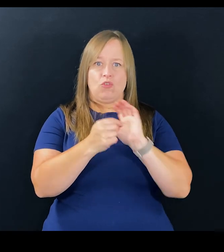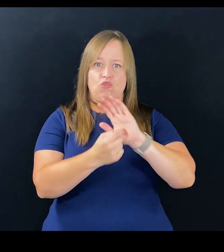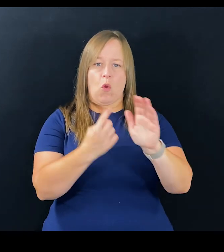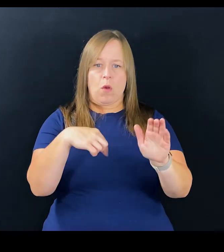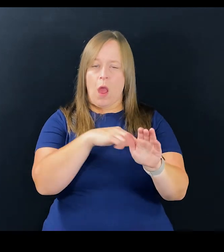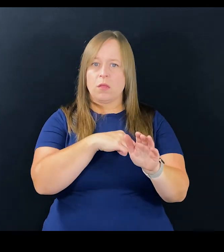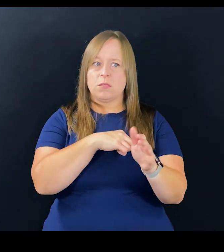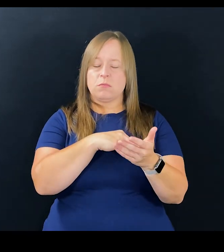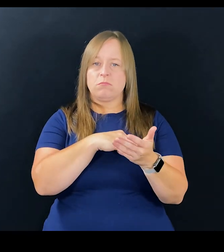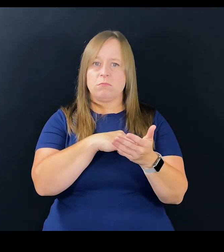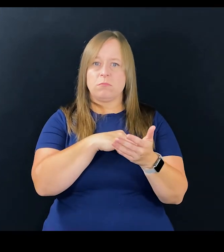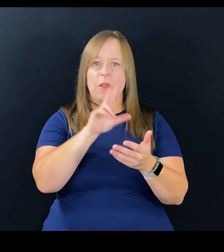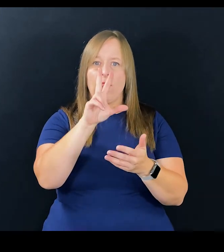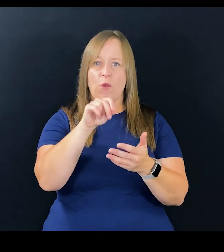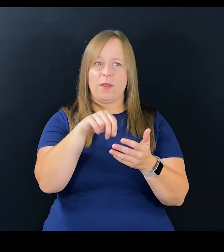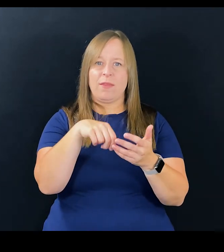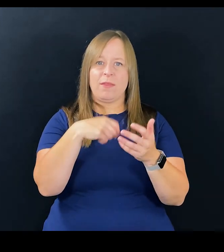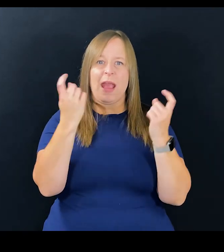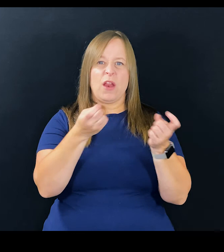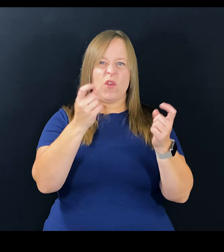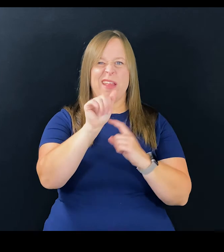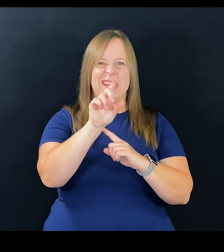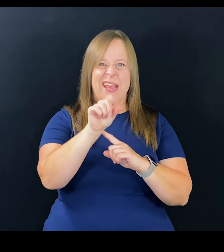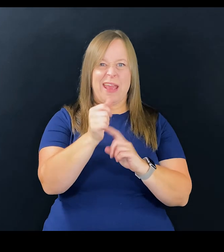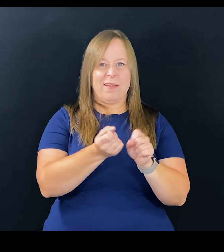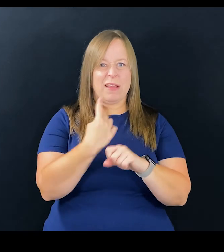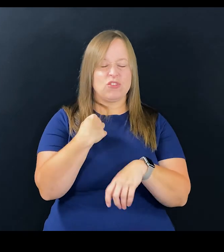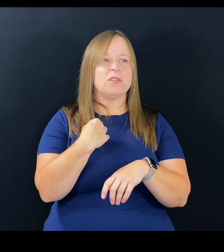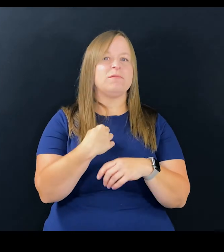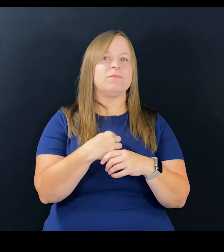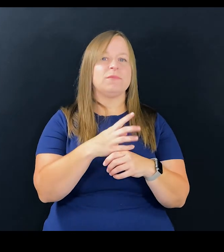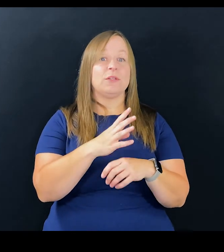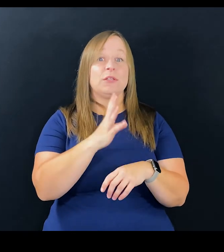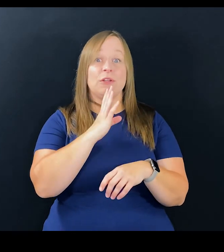overshadowed for us was it was the 30th anniversary of the ADA, right?